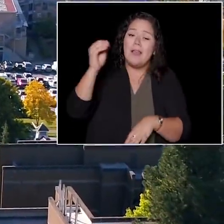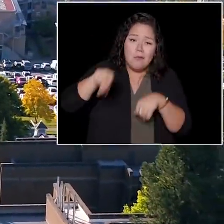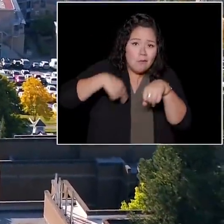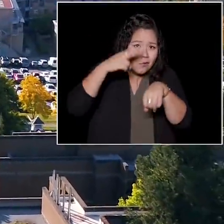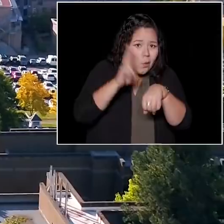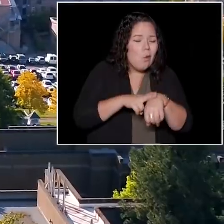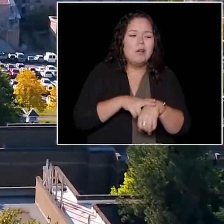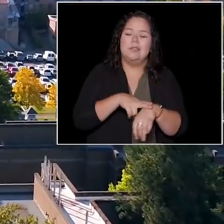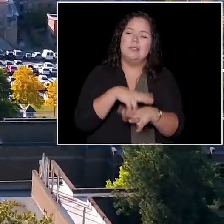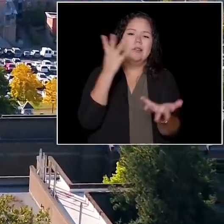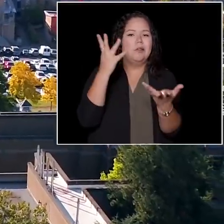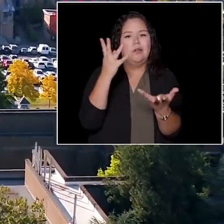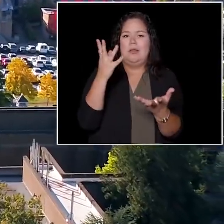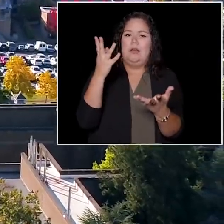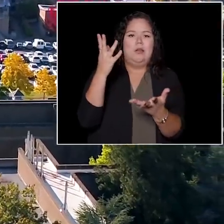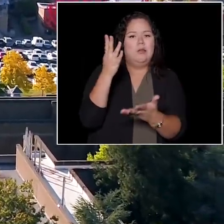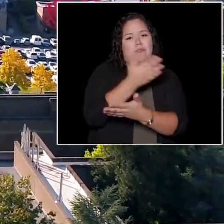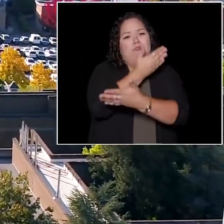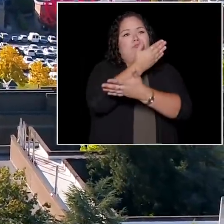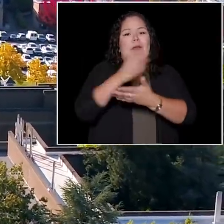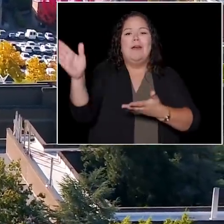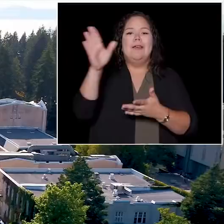and of course the symphony of seagulls.